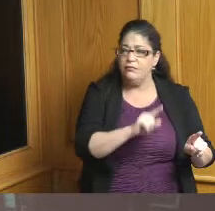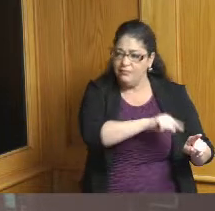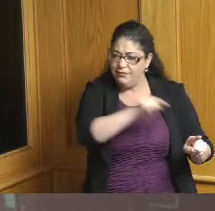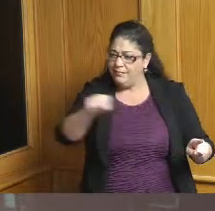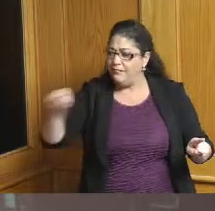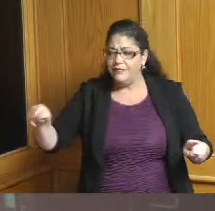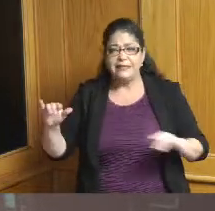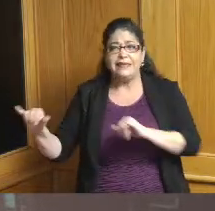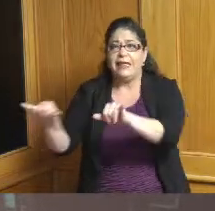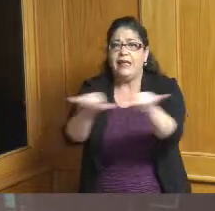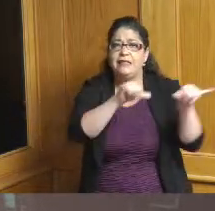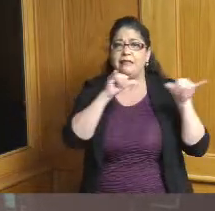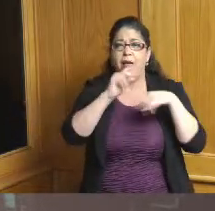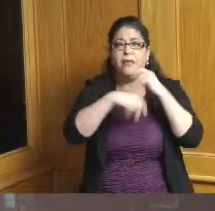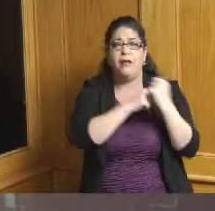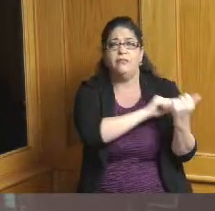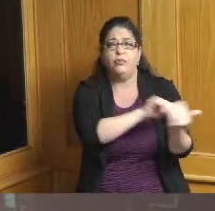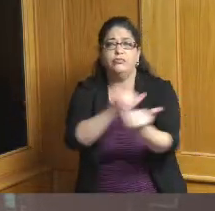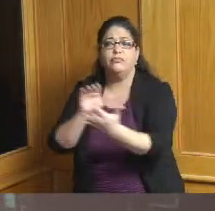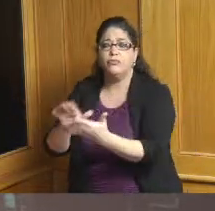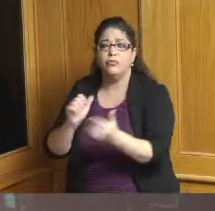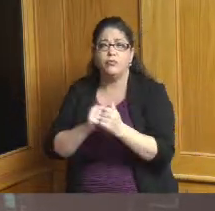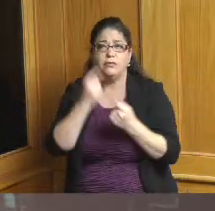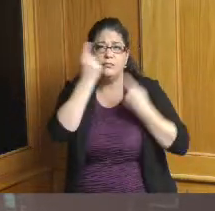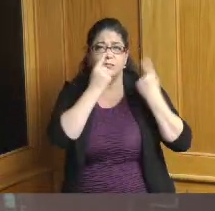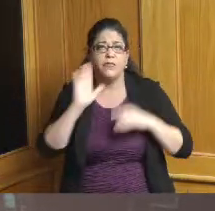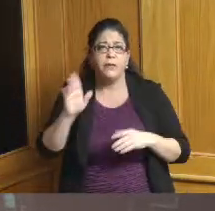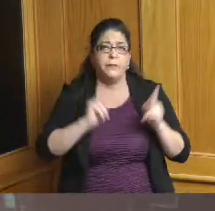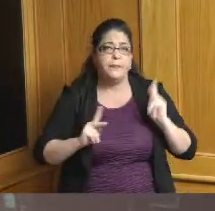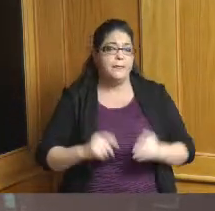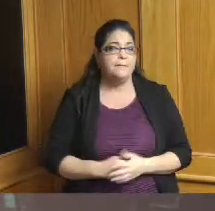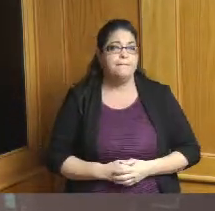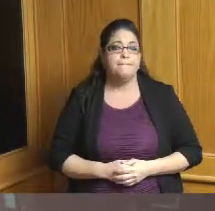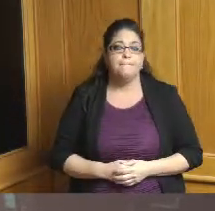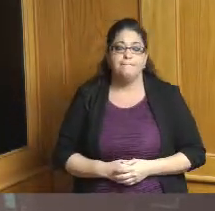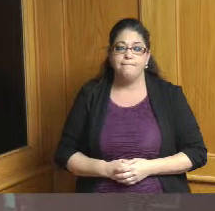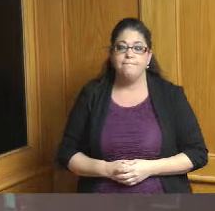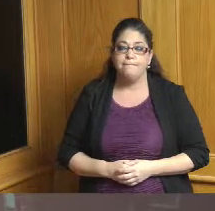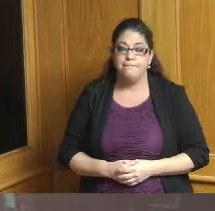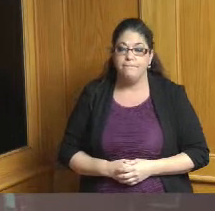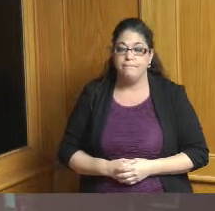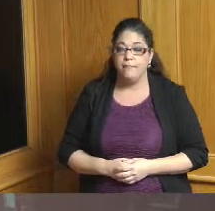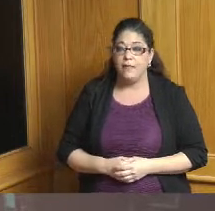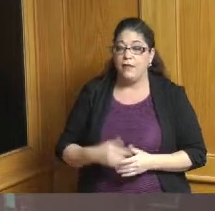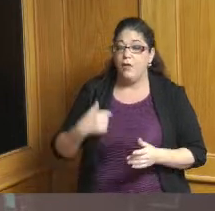Forest Park Harry mentioned the parameters of the project obviously this meets a lot of our